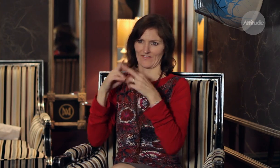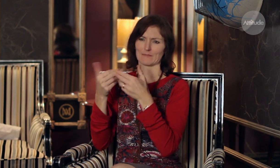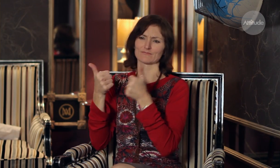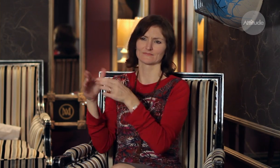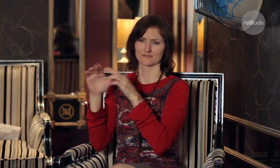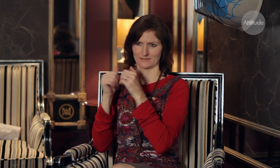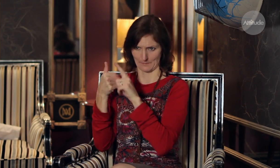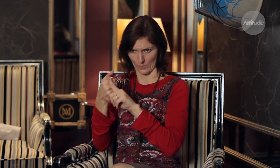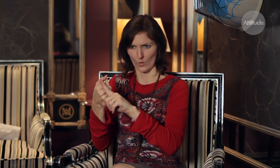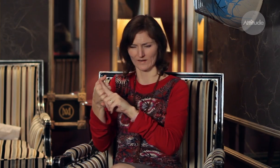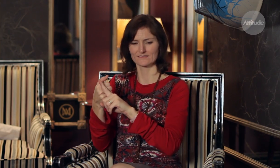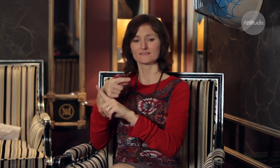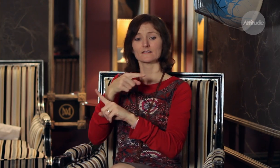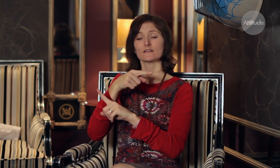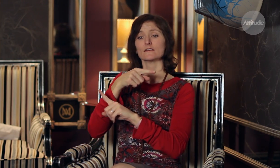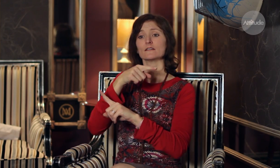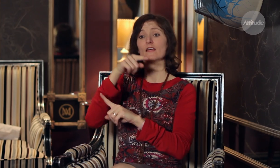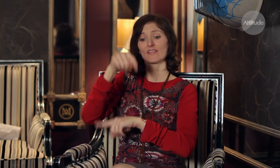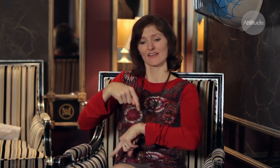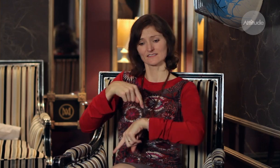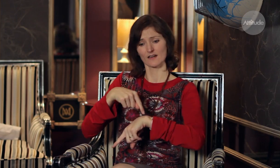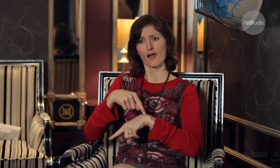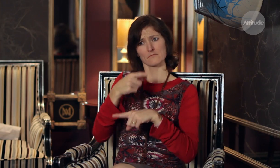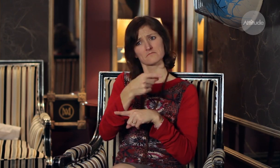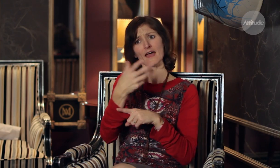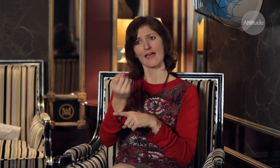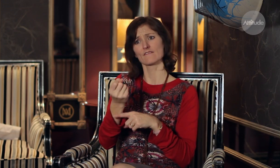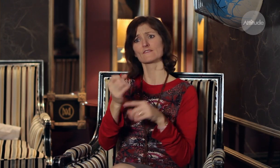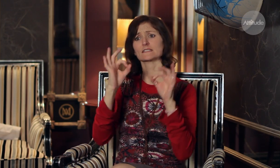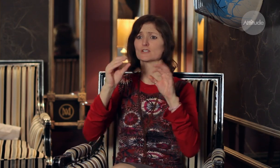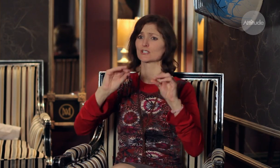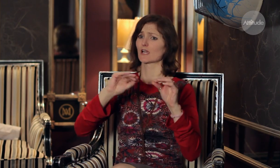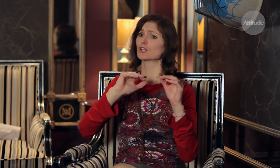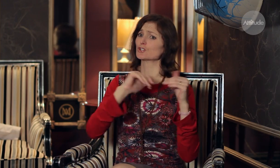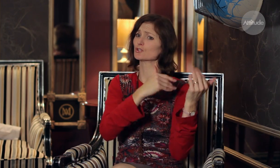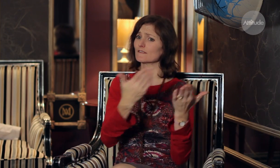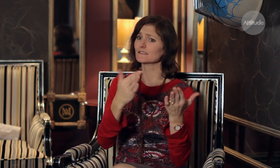was paramount. At that time they had special education services to support deaf children